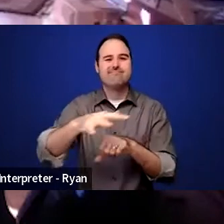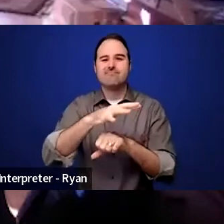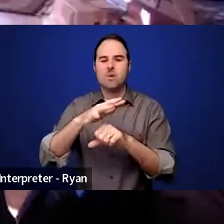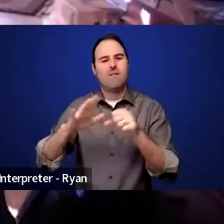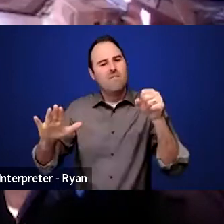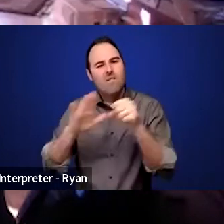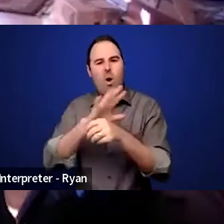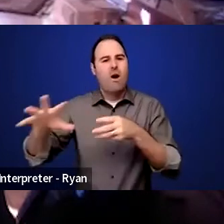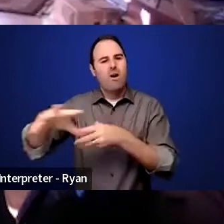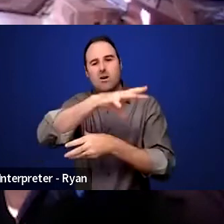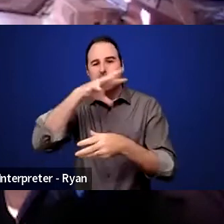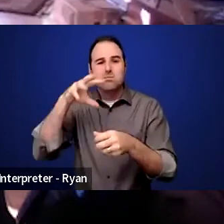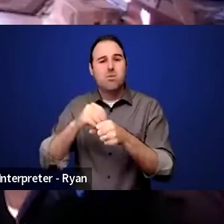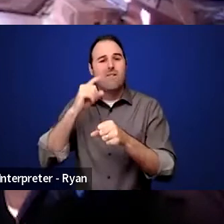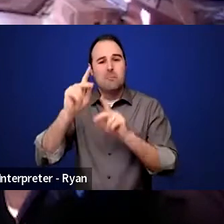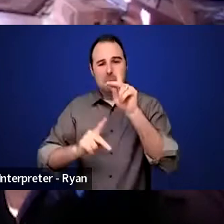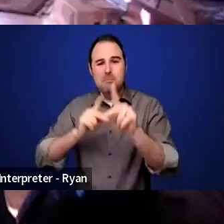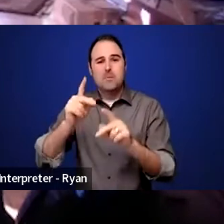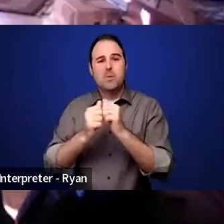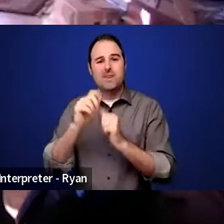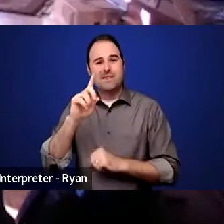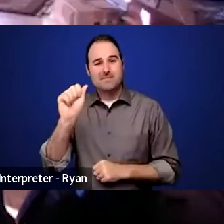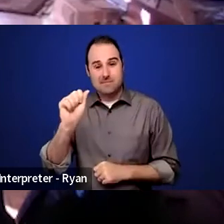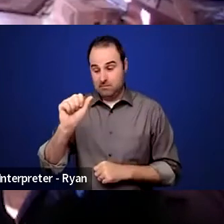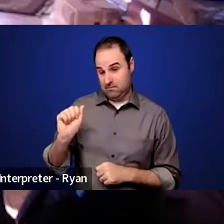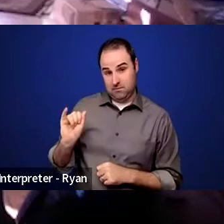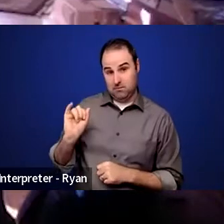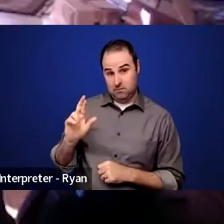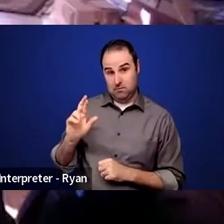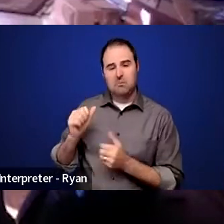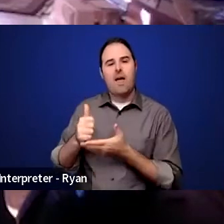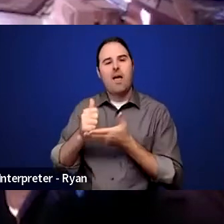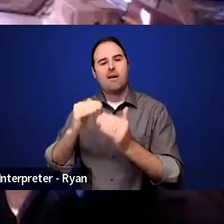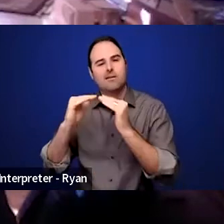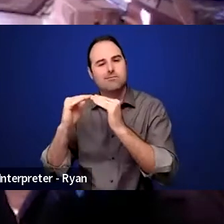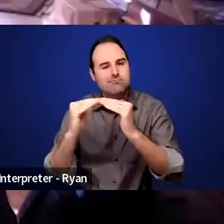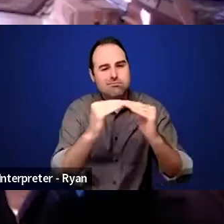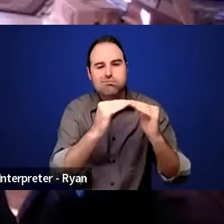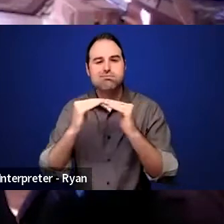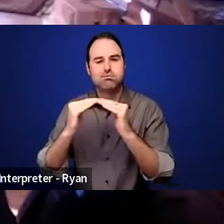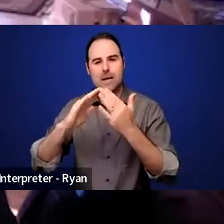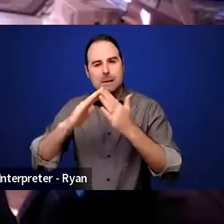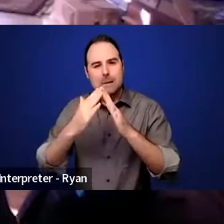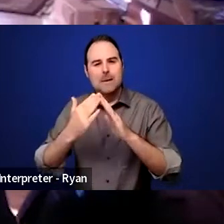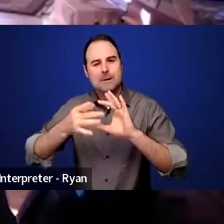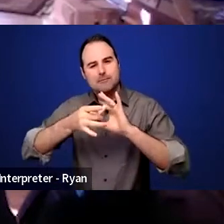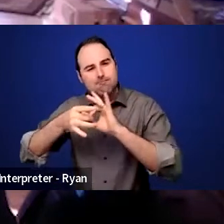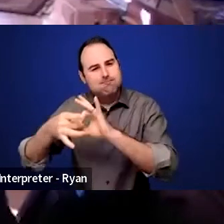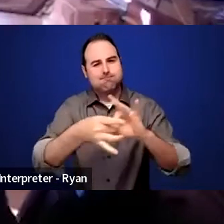and how AIR and its partners can foster greater equity in community with and for people with disabilities.